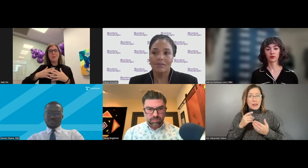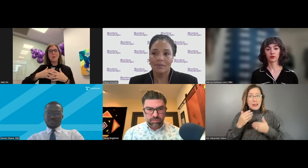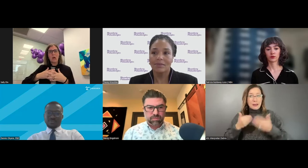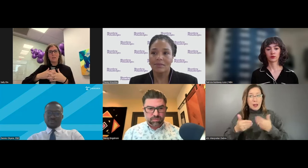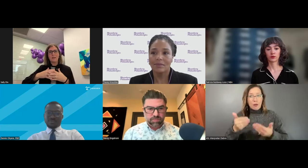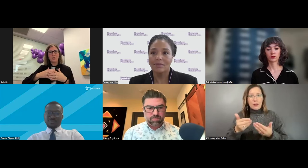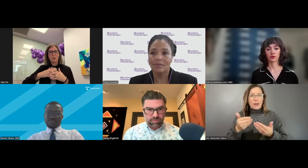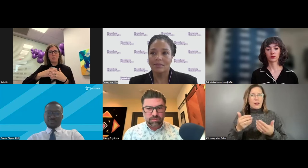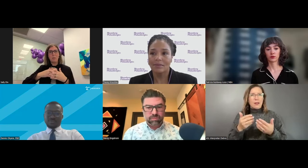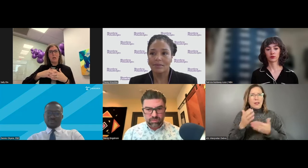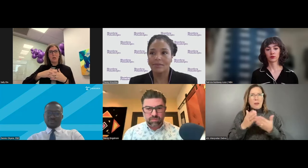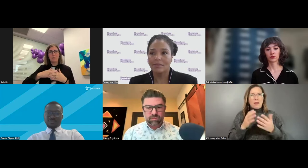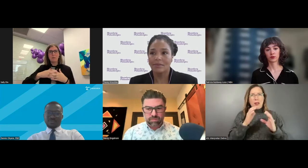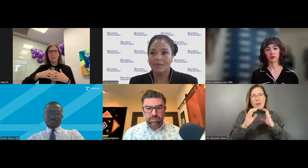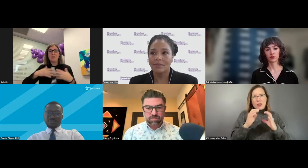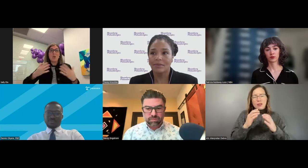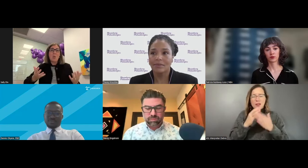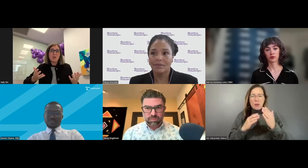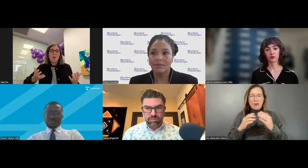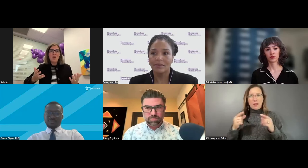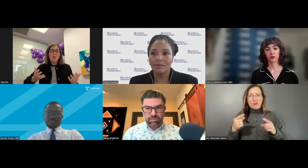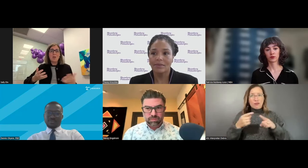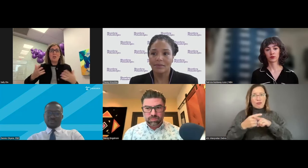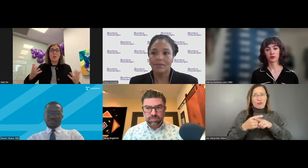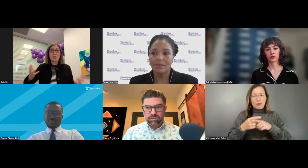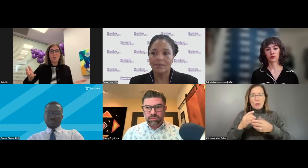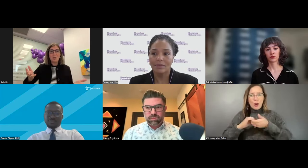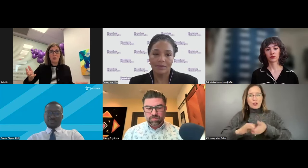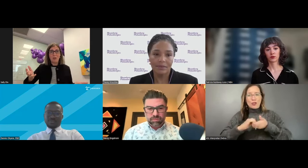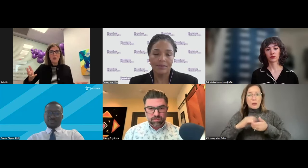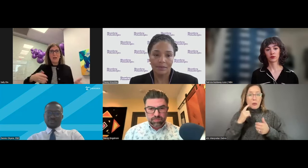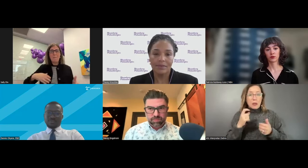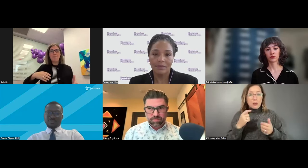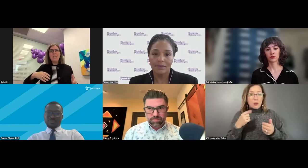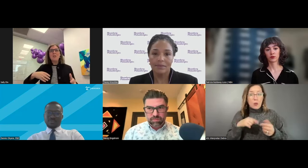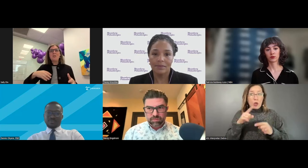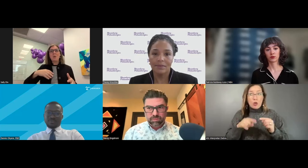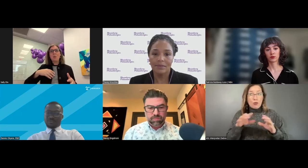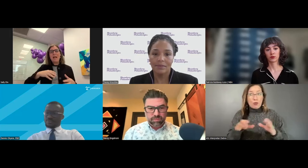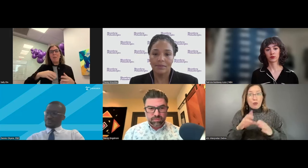and some of those cross-sector partnerships, because no one could do it alone. So it was